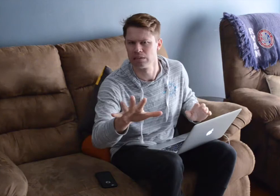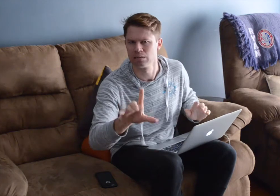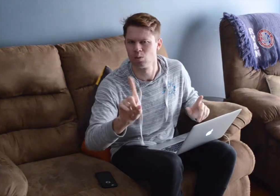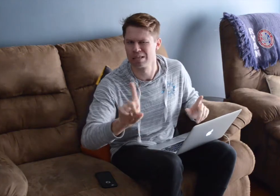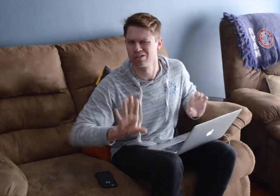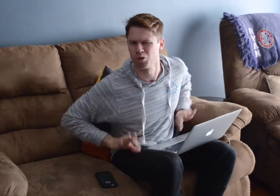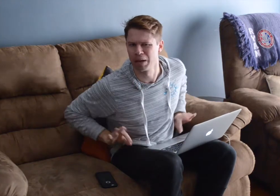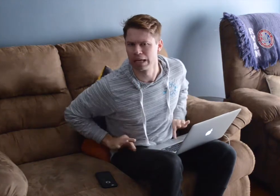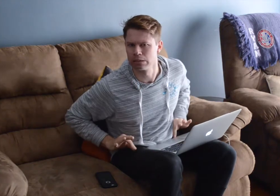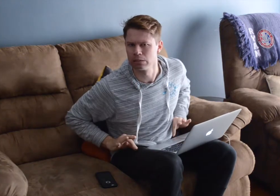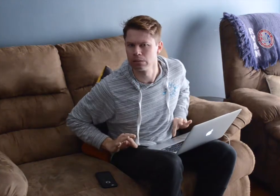WHERE'S YOUR PANTS?